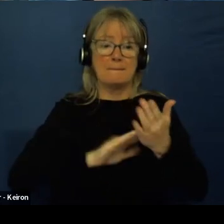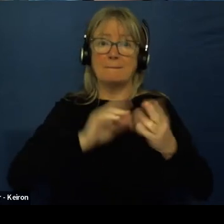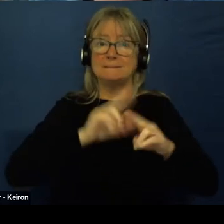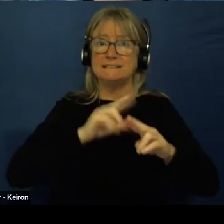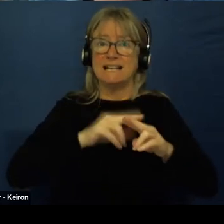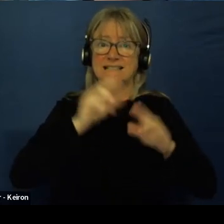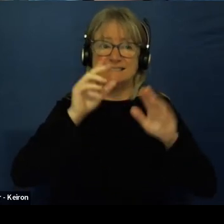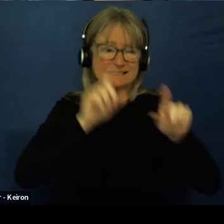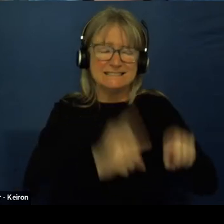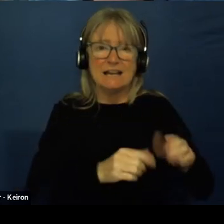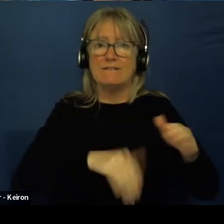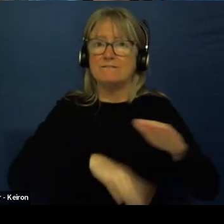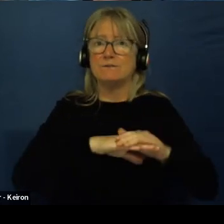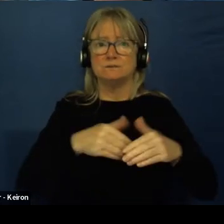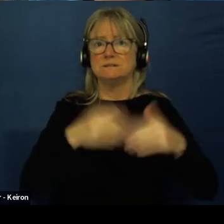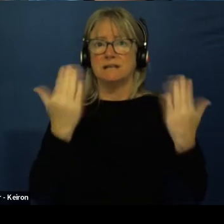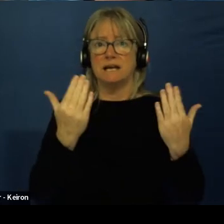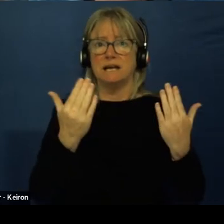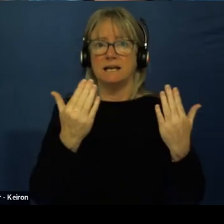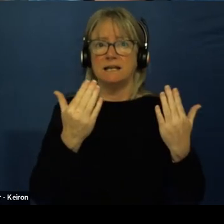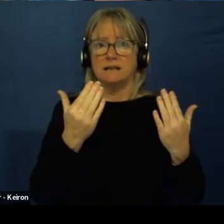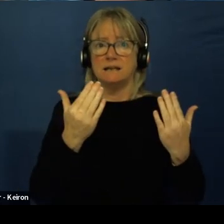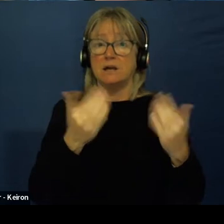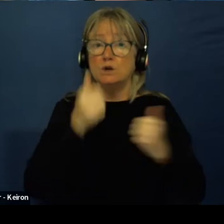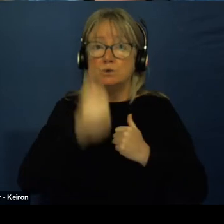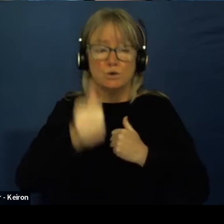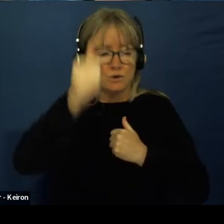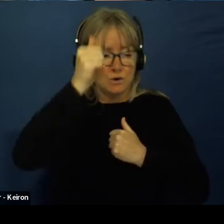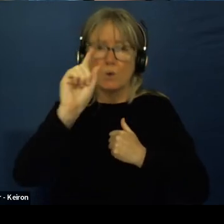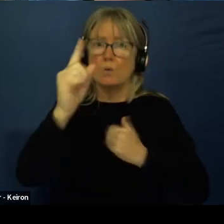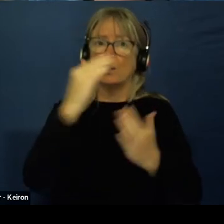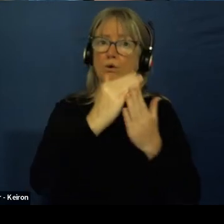It's good to find out the rules and may change. So you don't Molly.